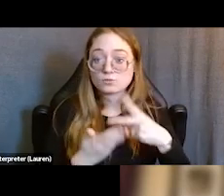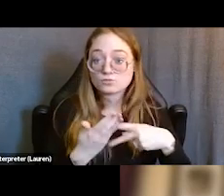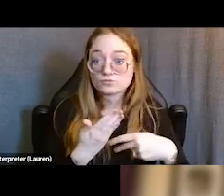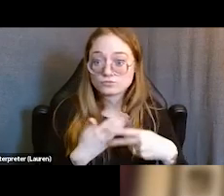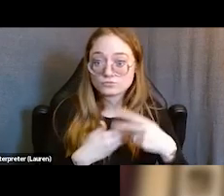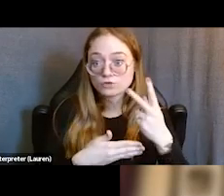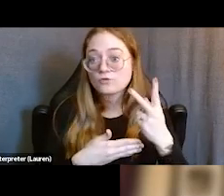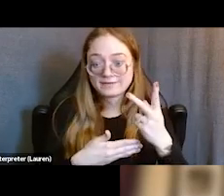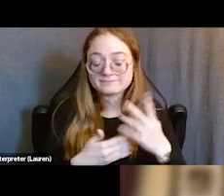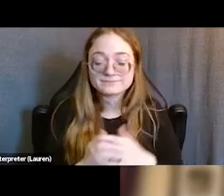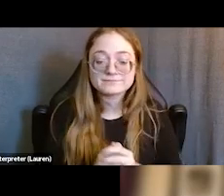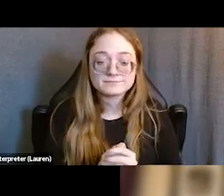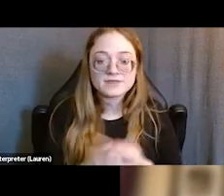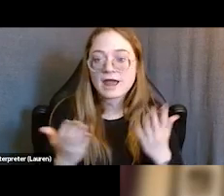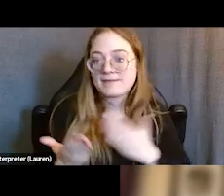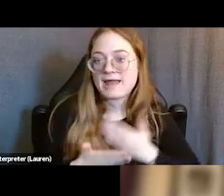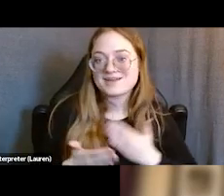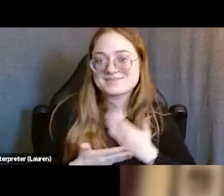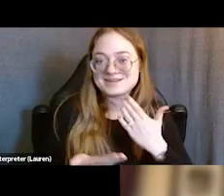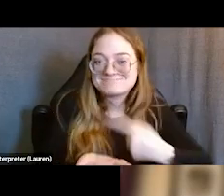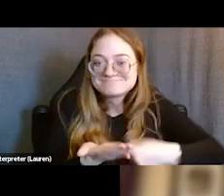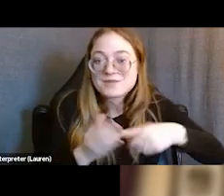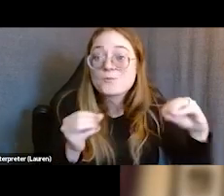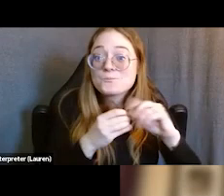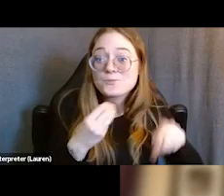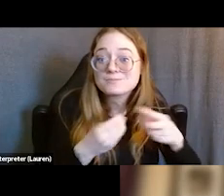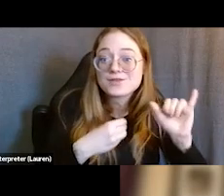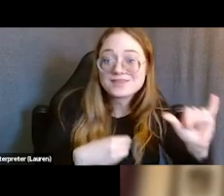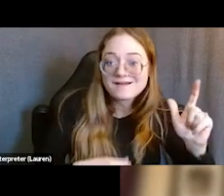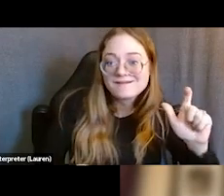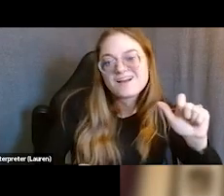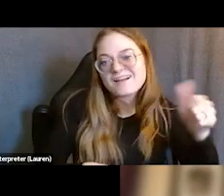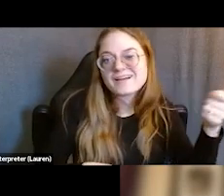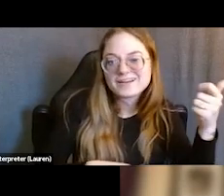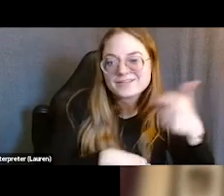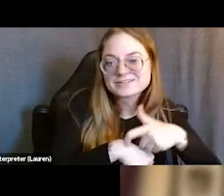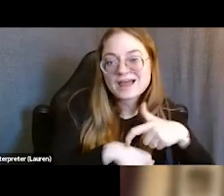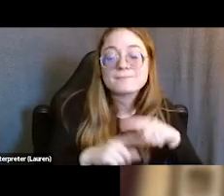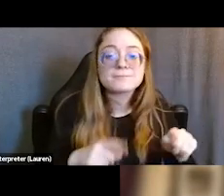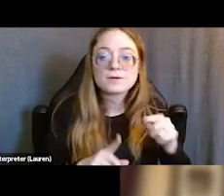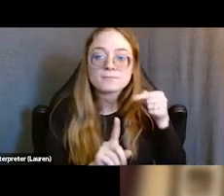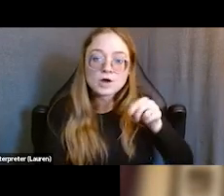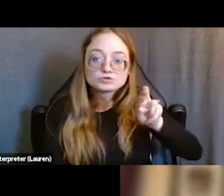Happy to talk to you more about that program in another time. But the point is, restorative justice continues to exist